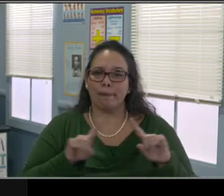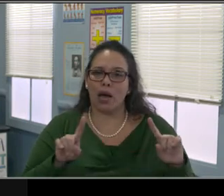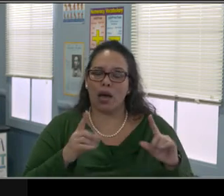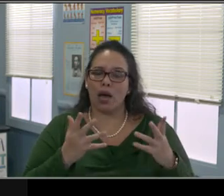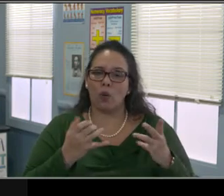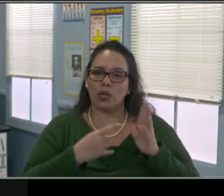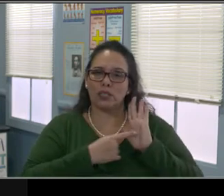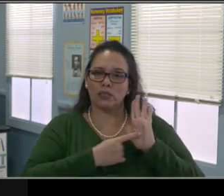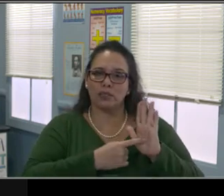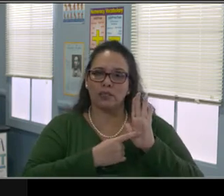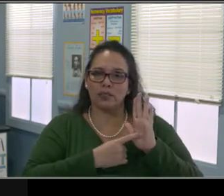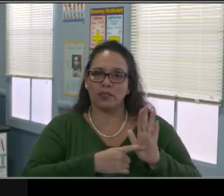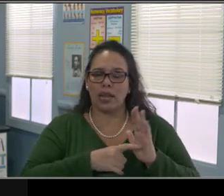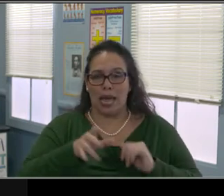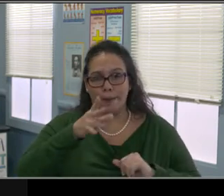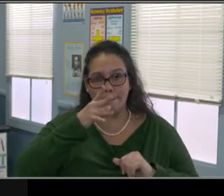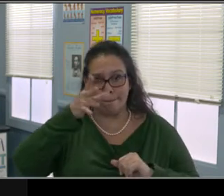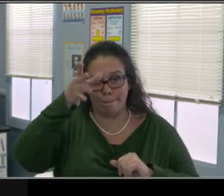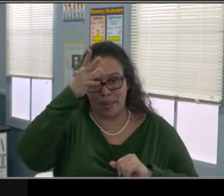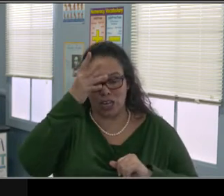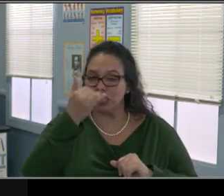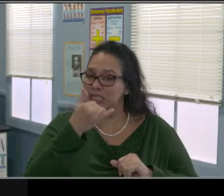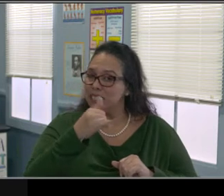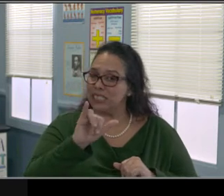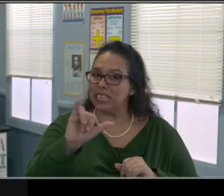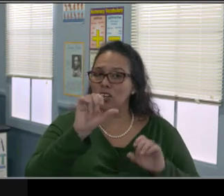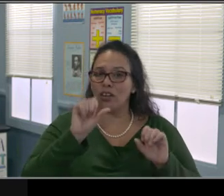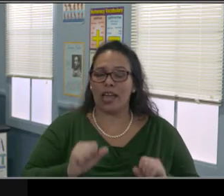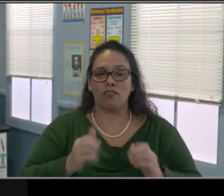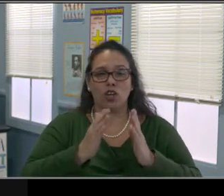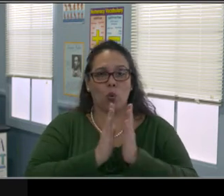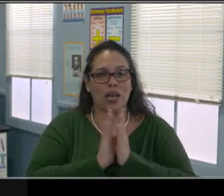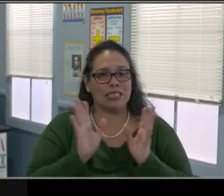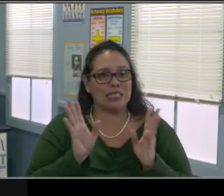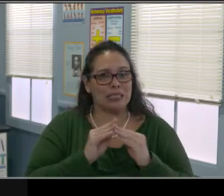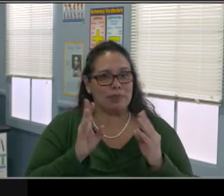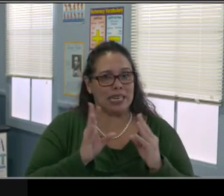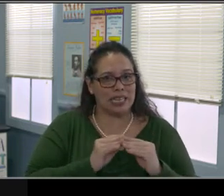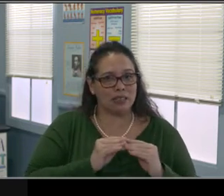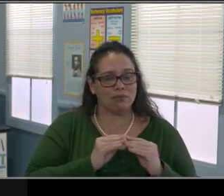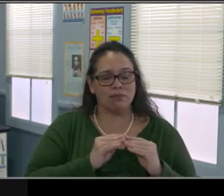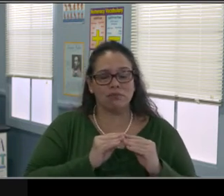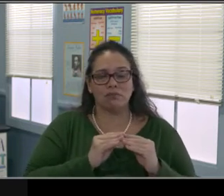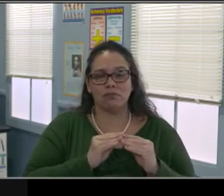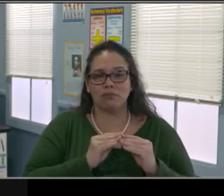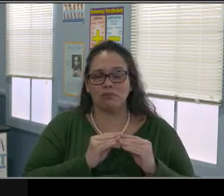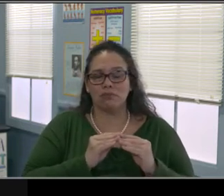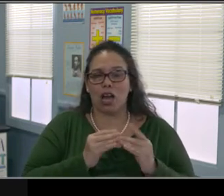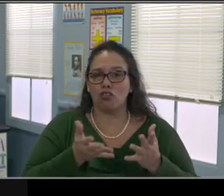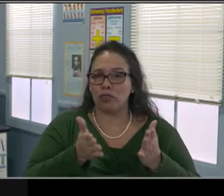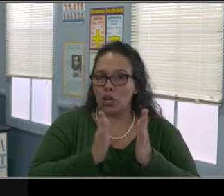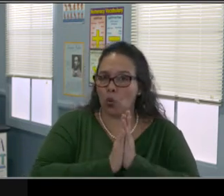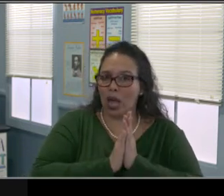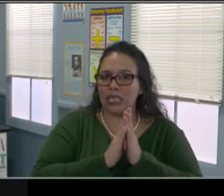Cause most of the time it's not looking the same way that it did before. If someone has a one-on-one aid,